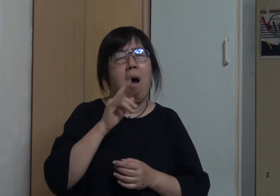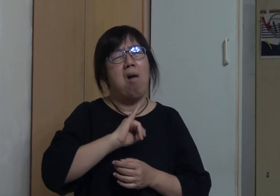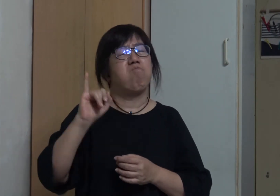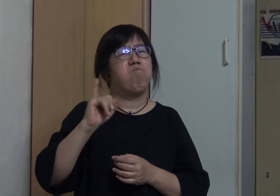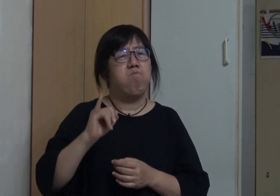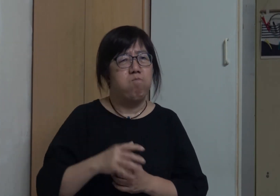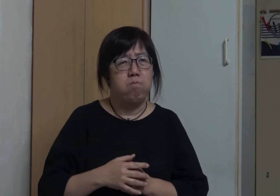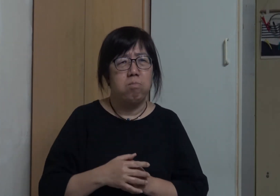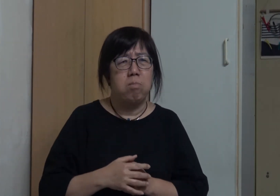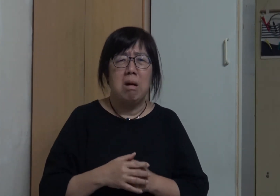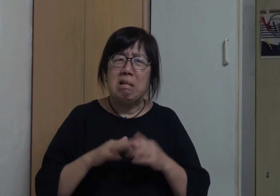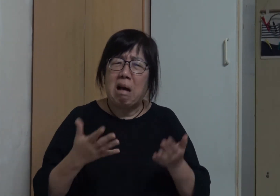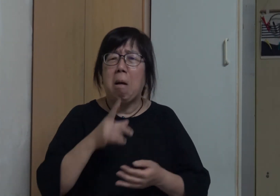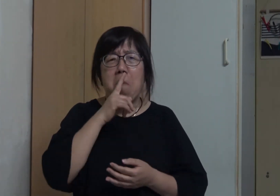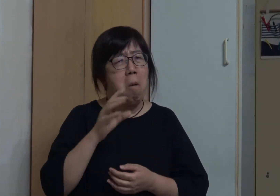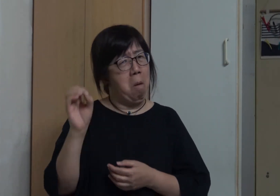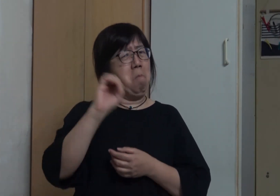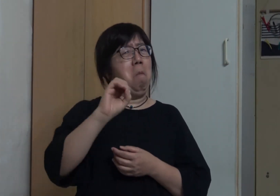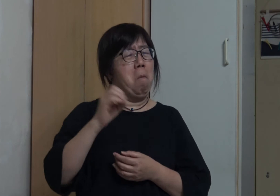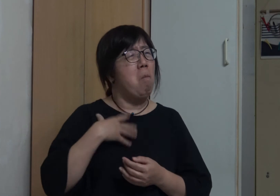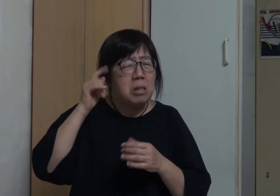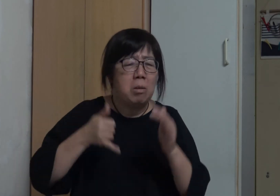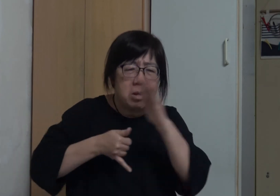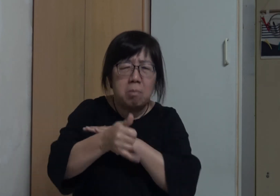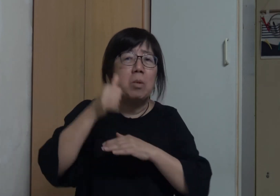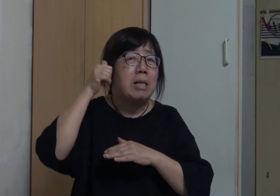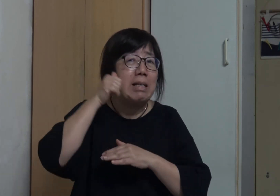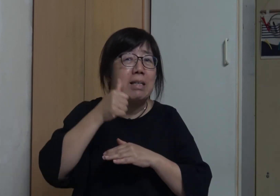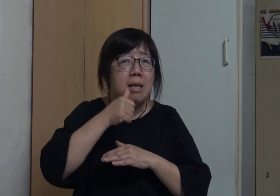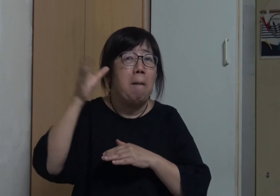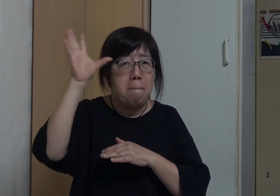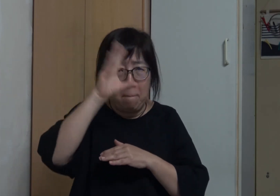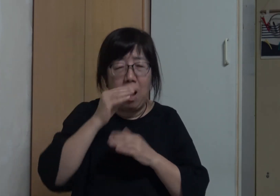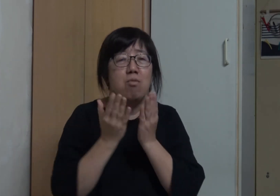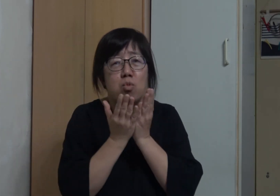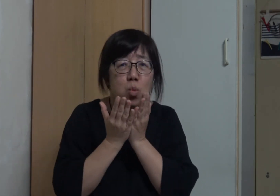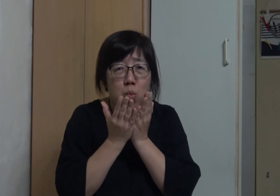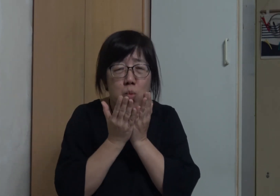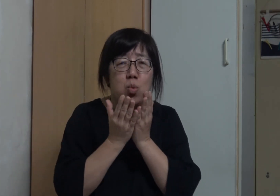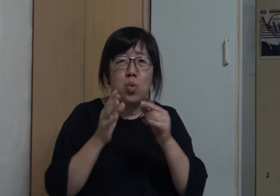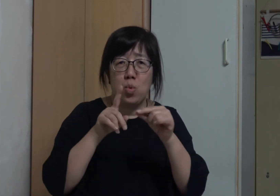My mother turned it down, saying there weren't such schools I then studied at an ordinary night school